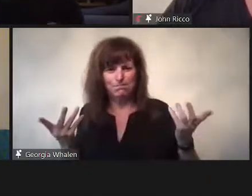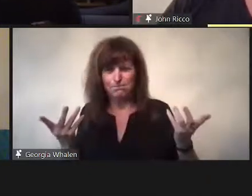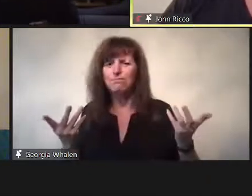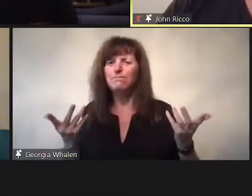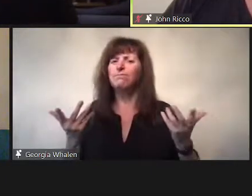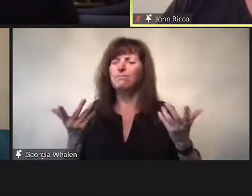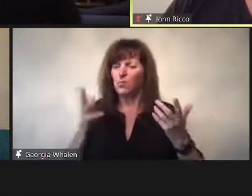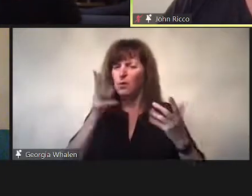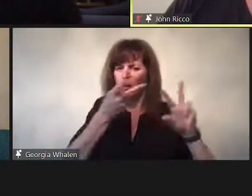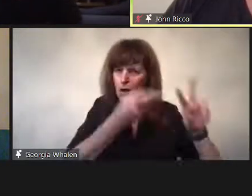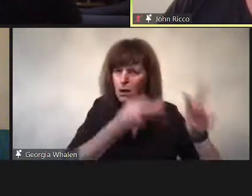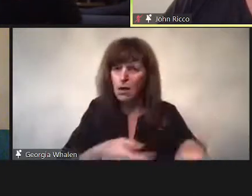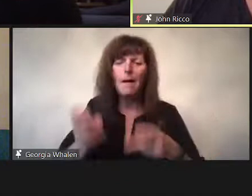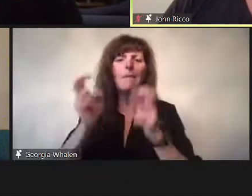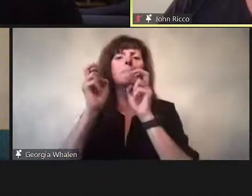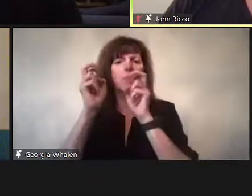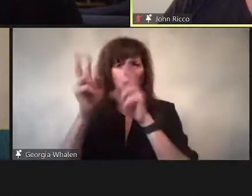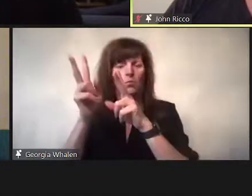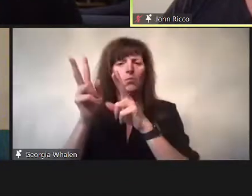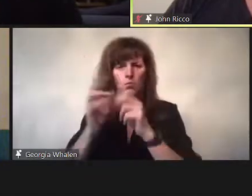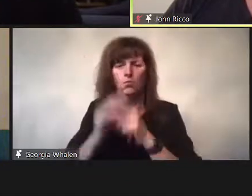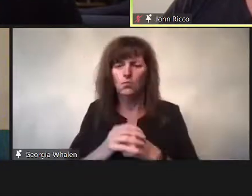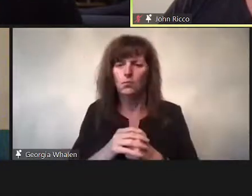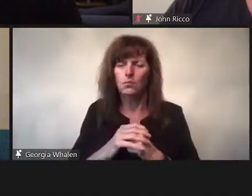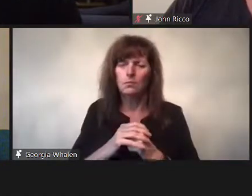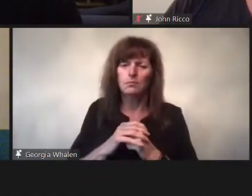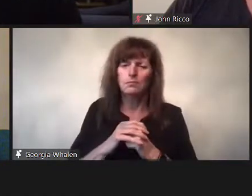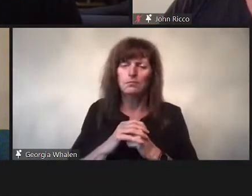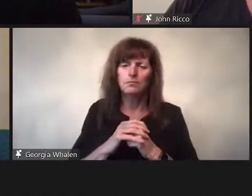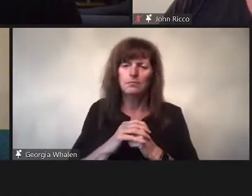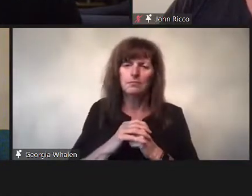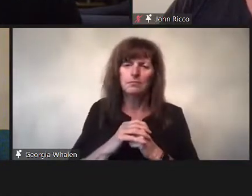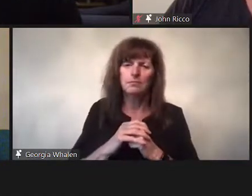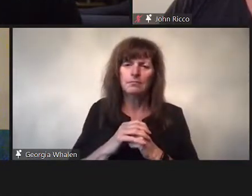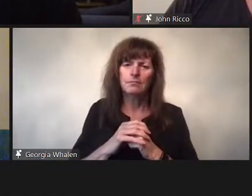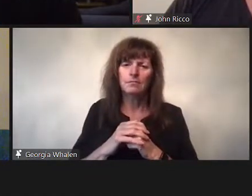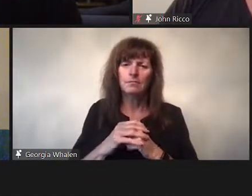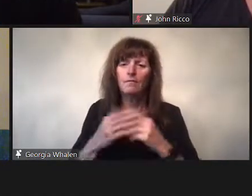And I wouldn’t be able to put this on without the assistance of Tali.